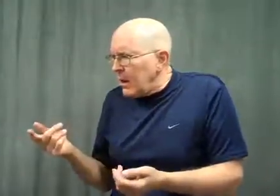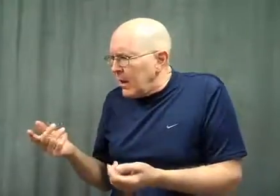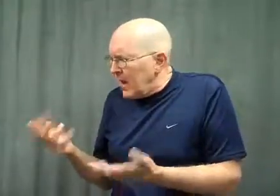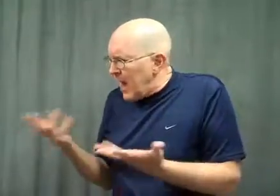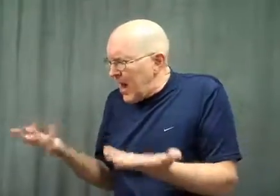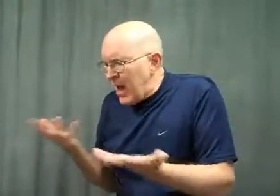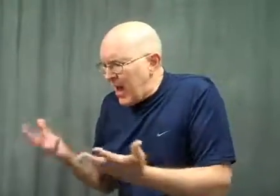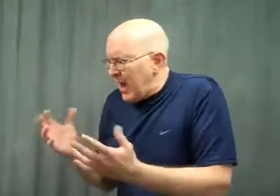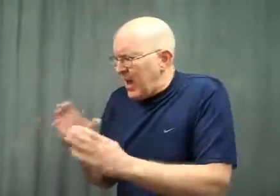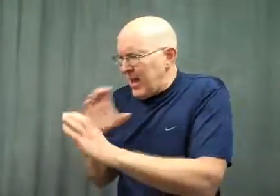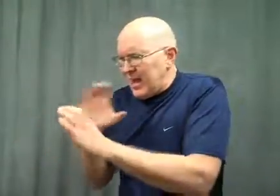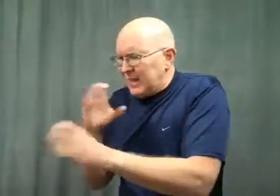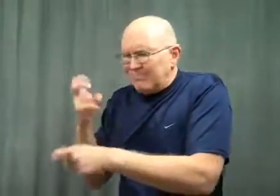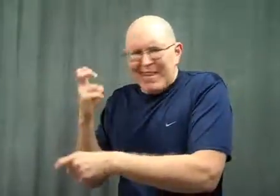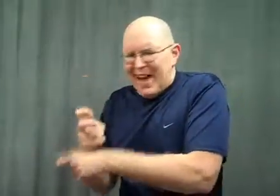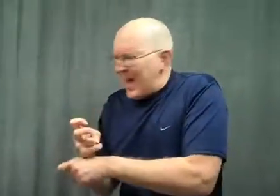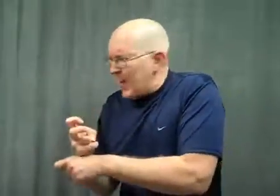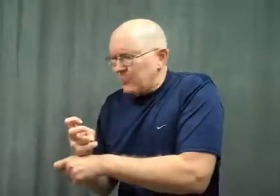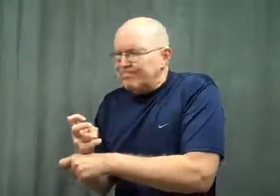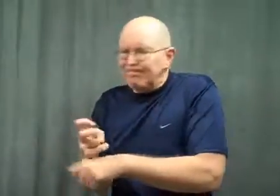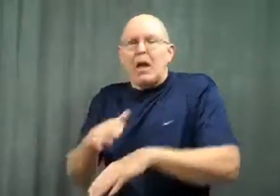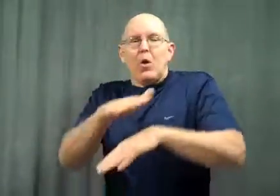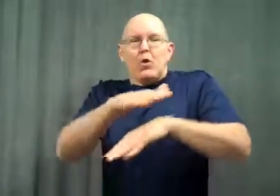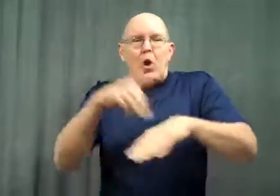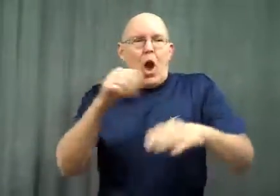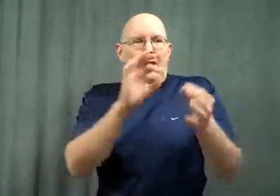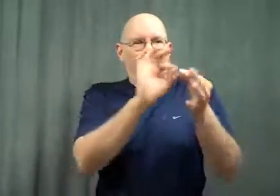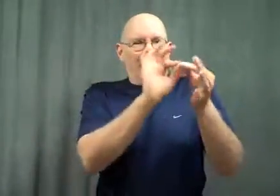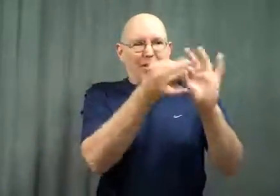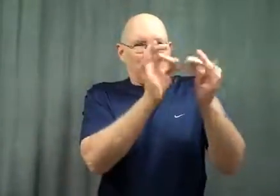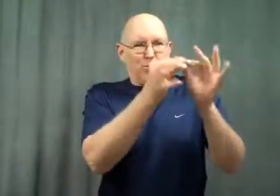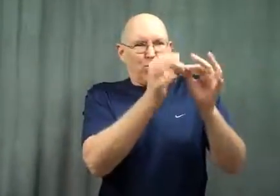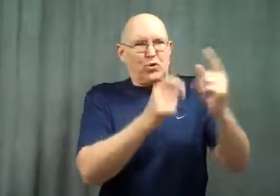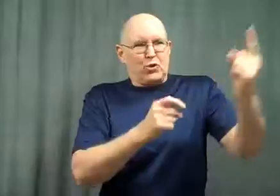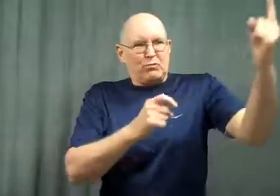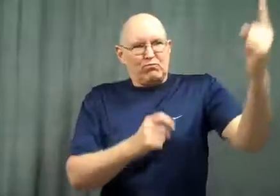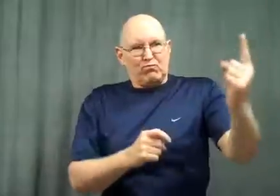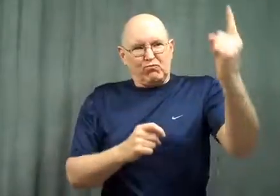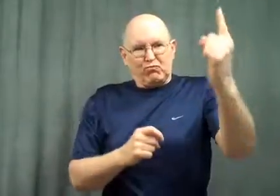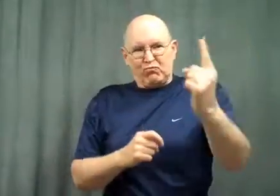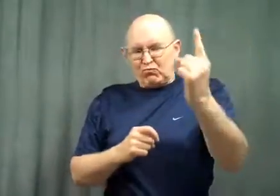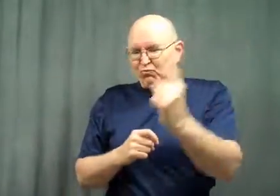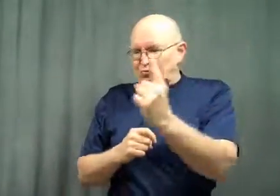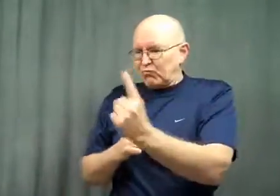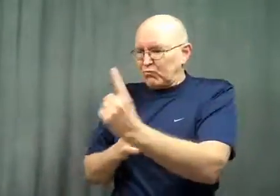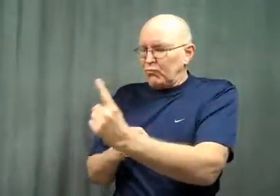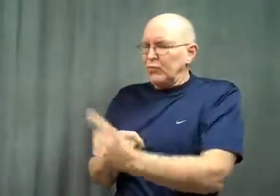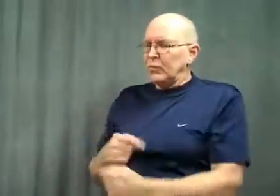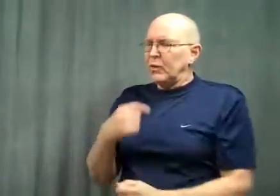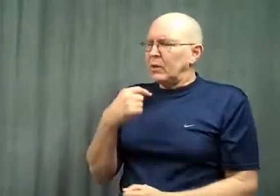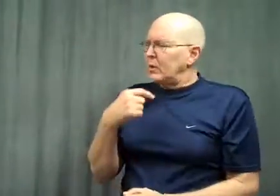But he was having a hard time communicating with him. So he called in an interpreter.